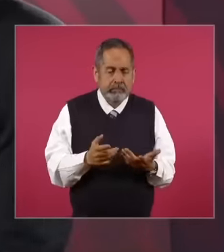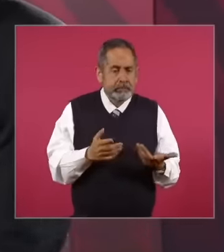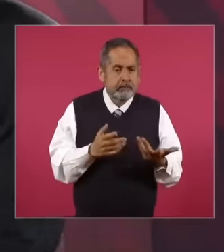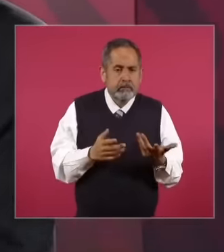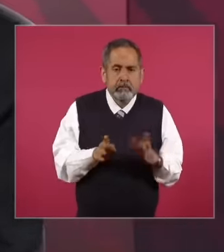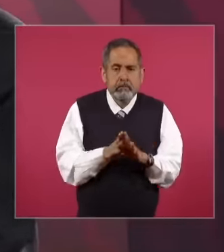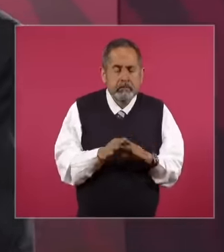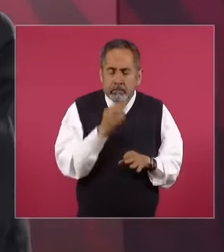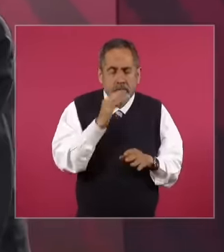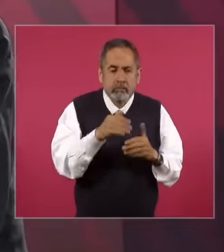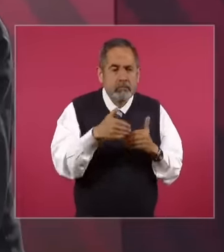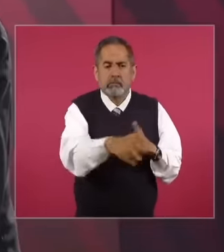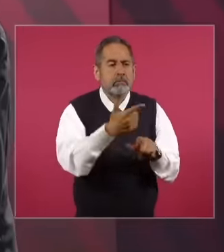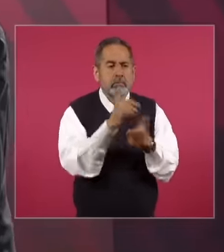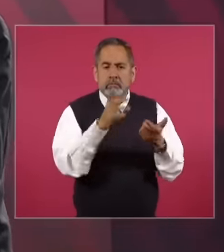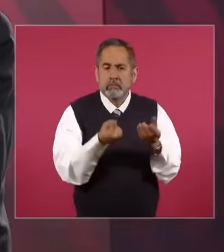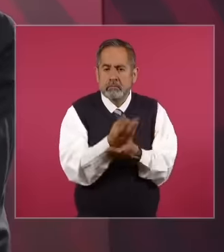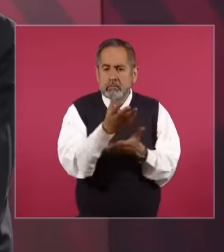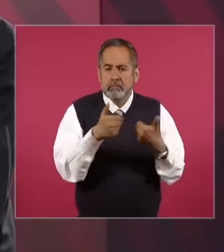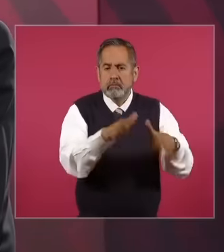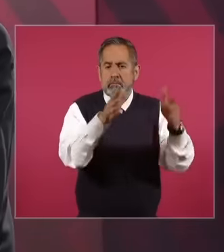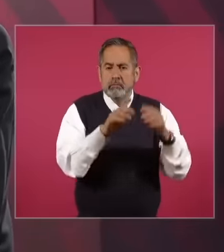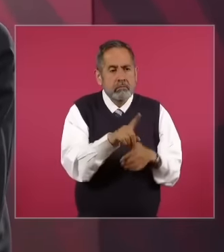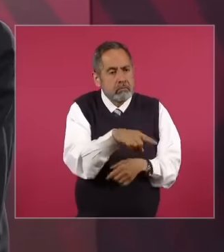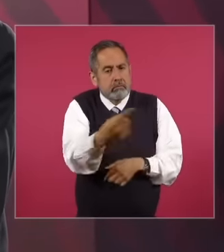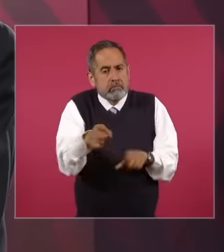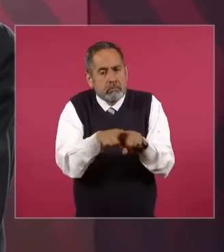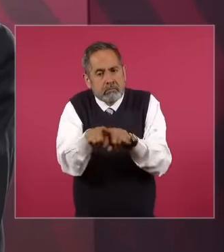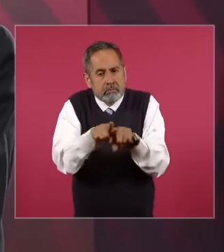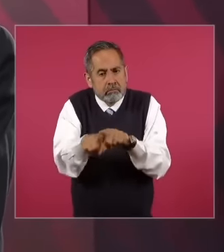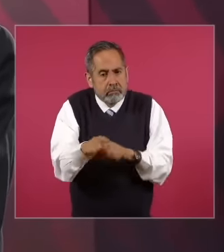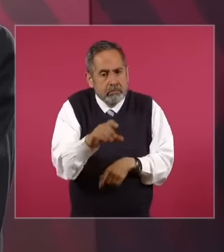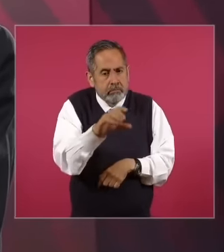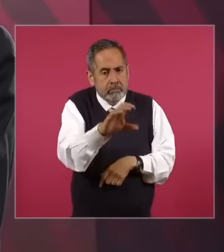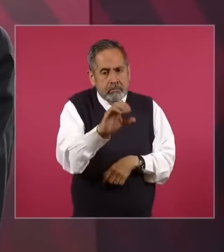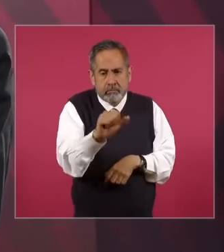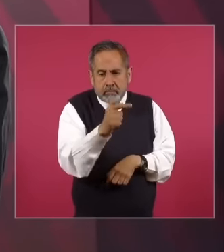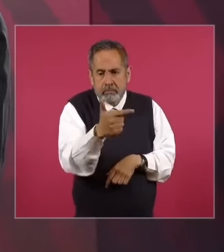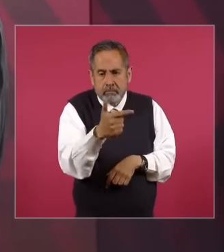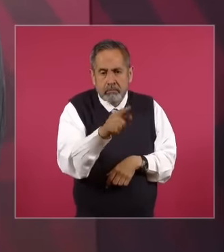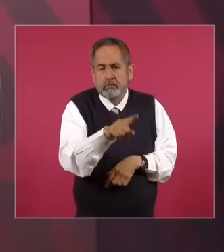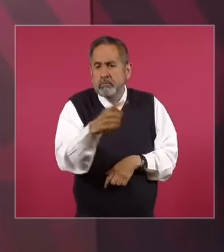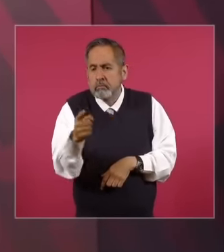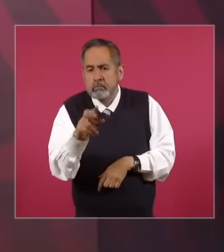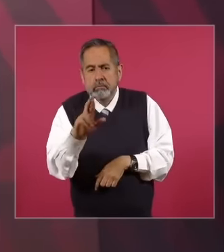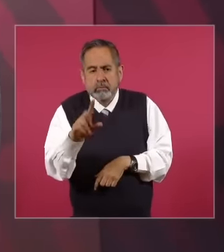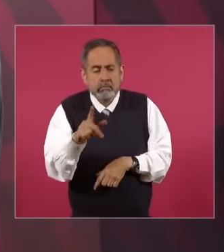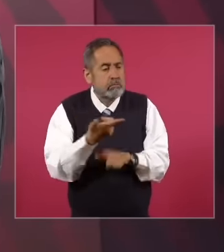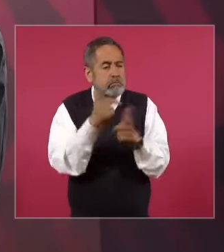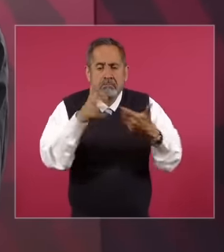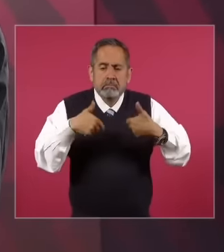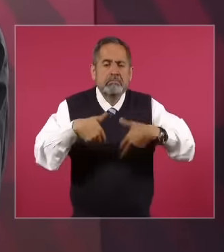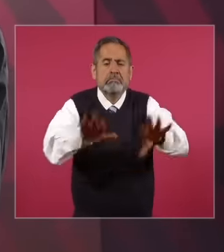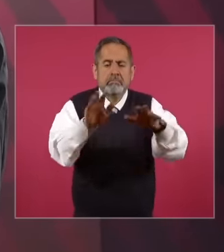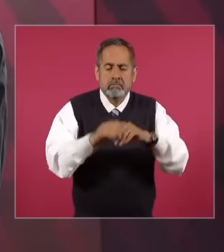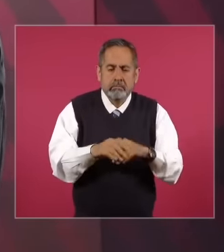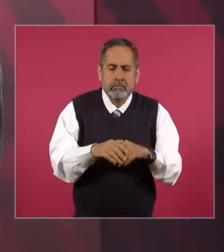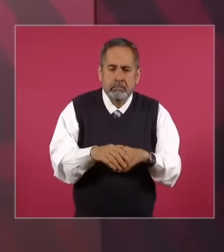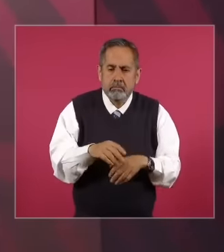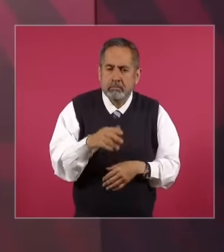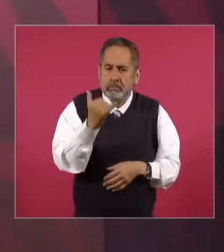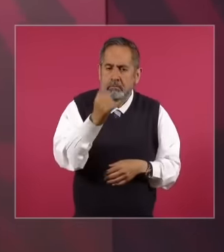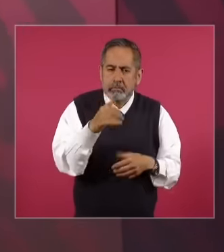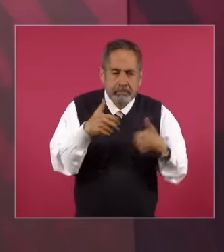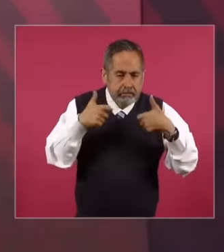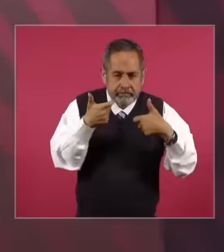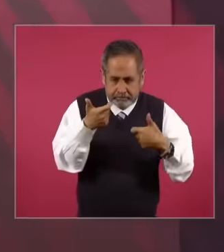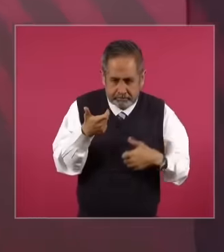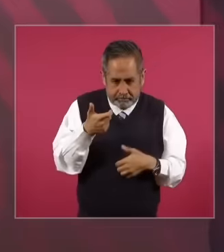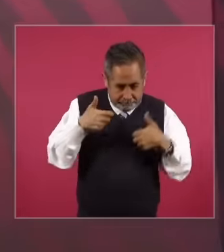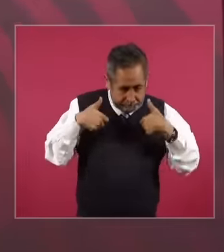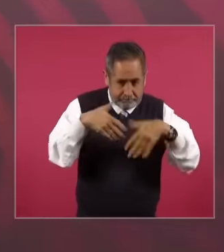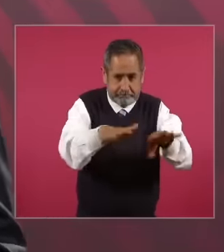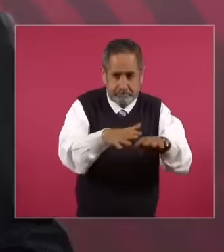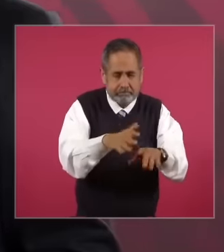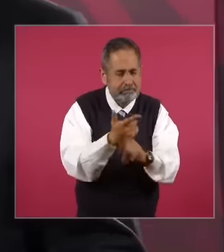Salinas's brother Carlos Salinas and not only do they release him, they give him all the